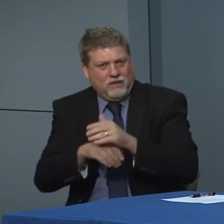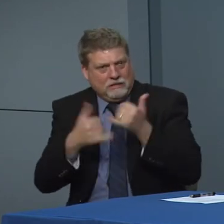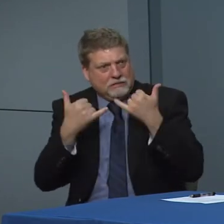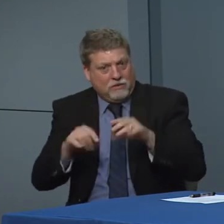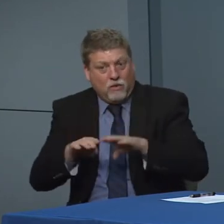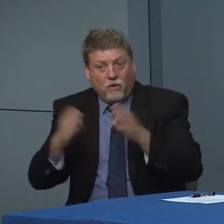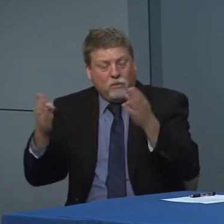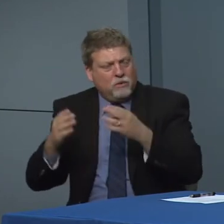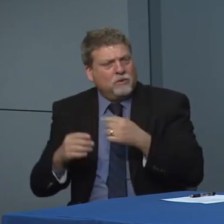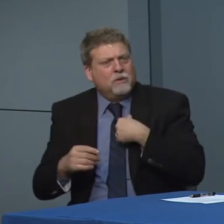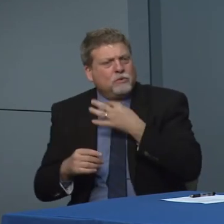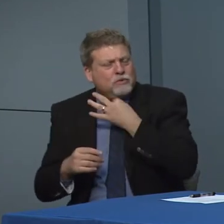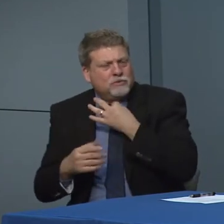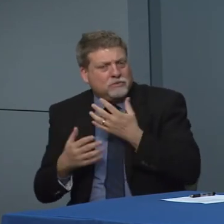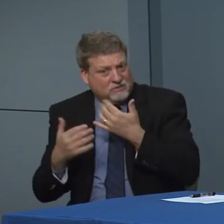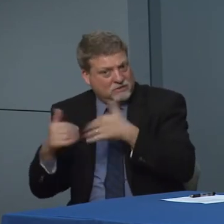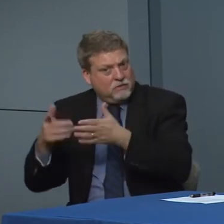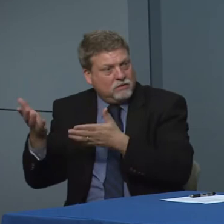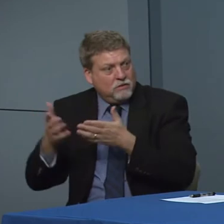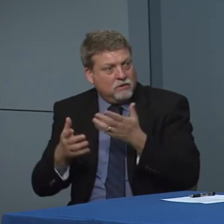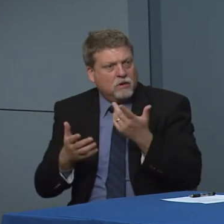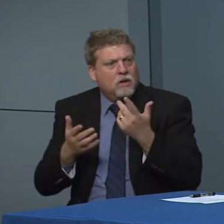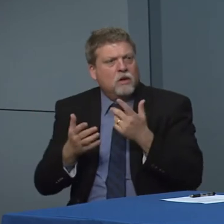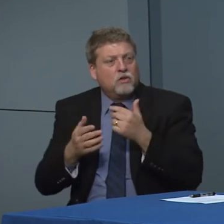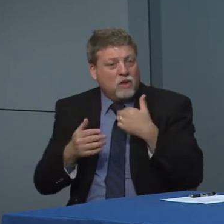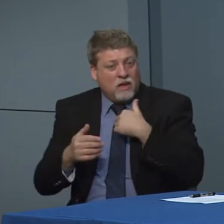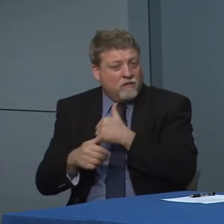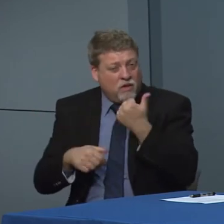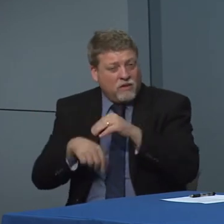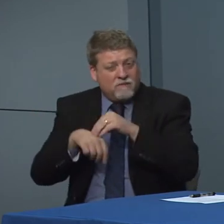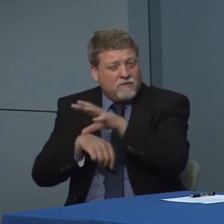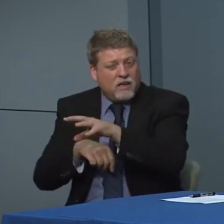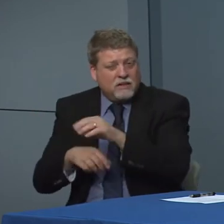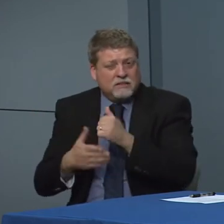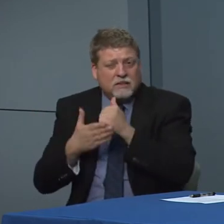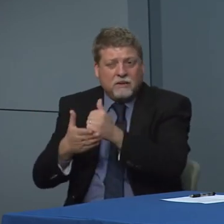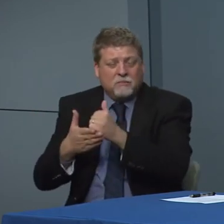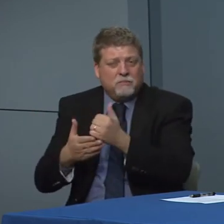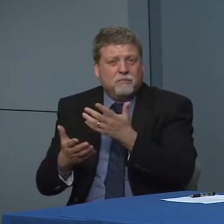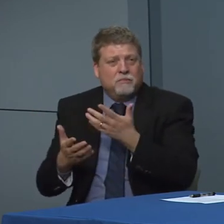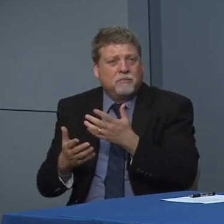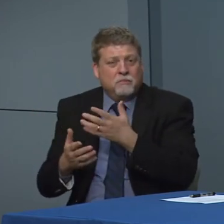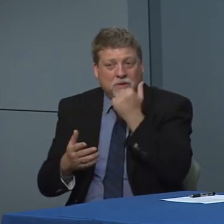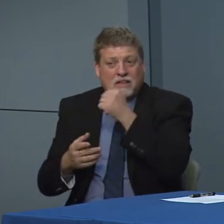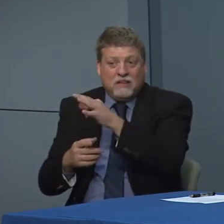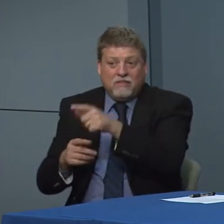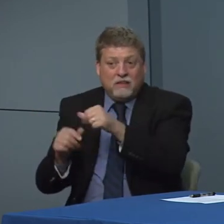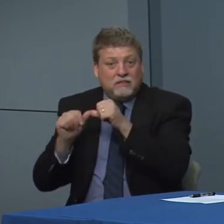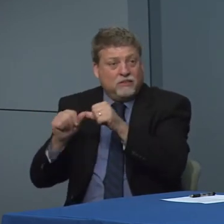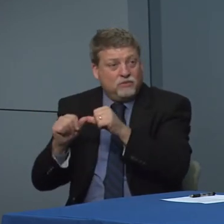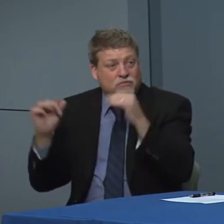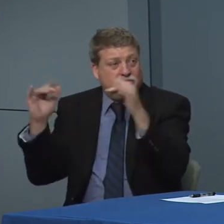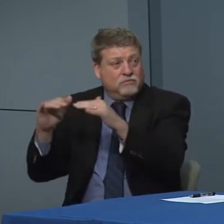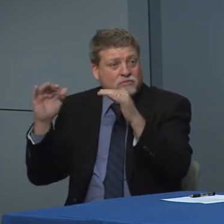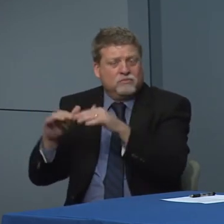What further advice might there be too. You know make sure that they're mitigating this whole thing if they are going continue those things.